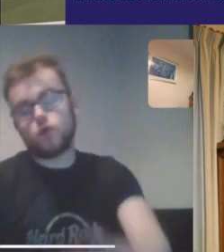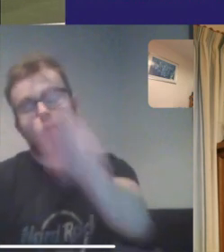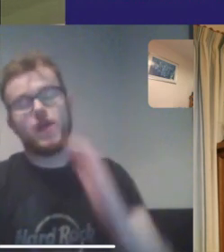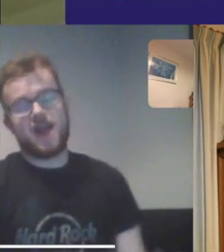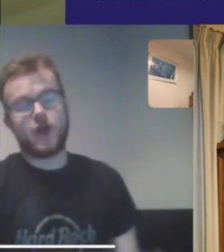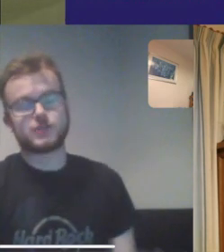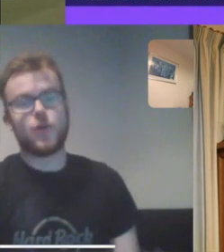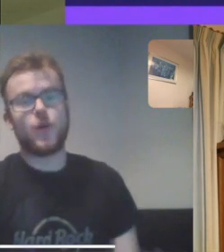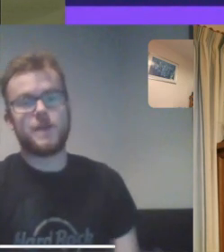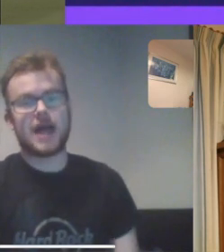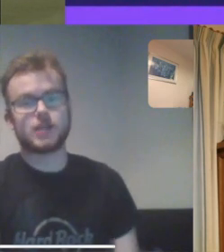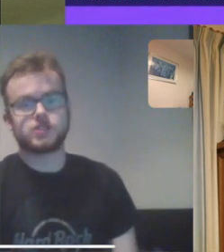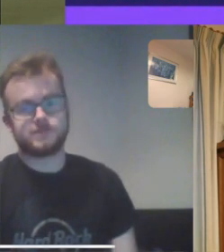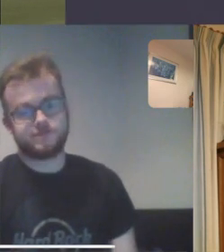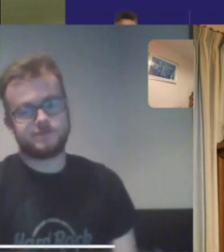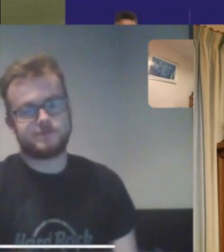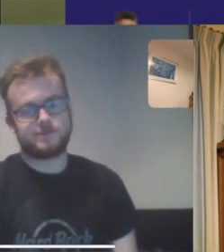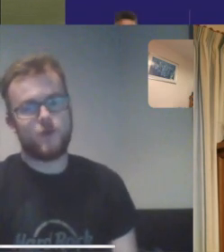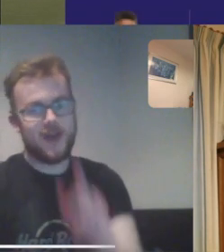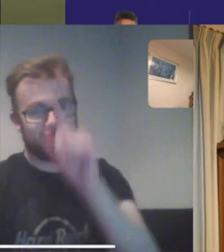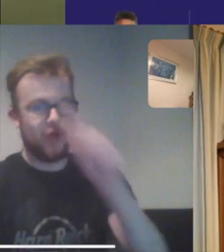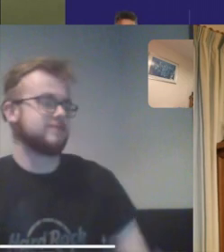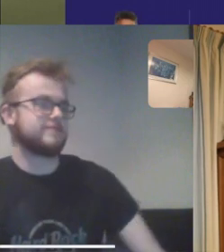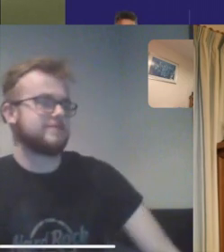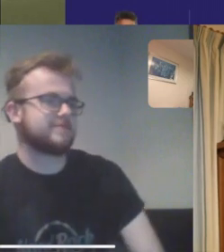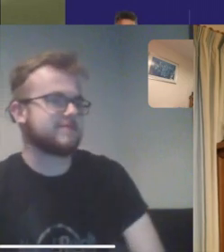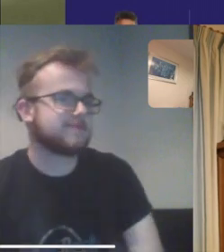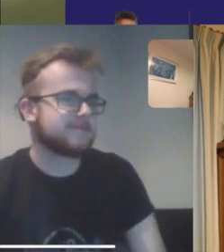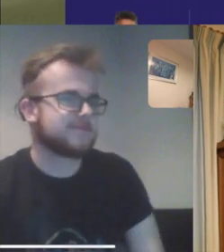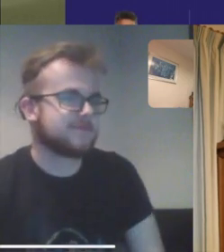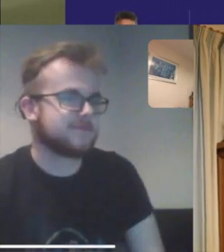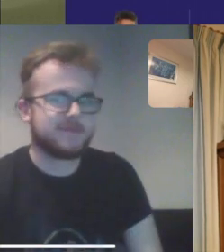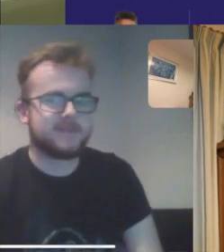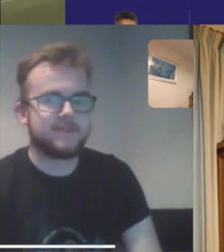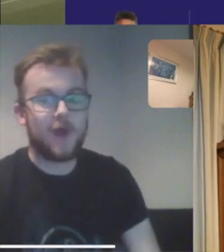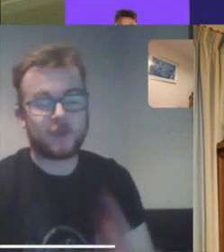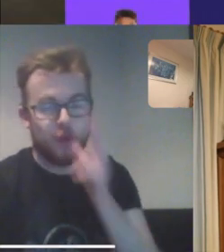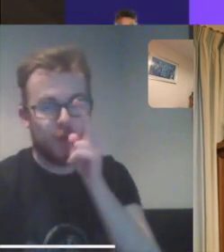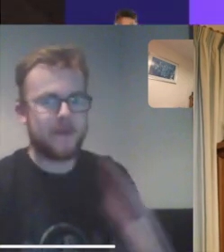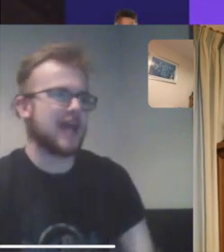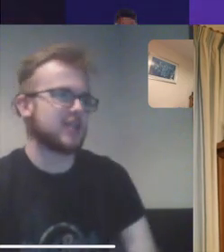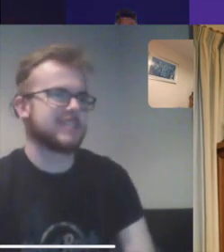Rhys: oh no wait - we have to do a re-match! Rhys: we have to! Thomas: what? Rhys: we have to do a re-match